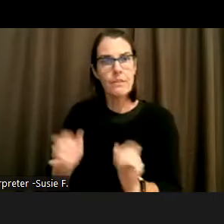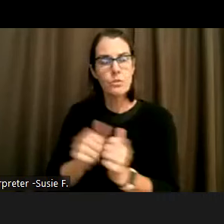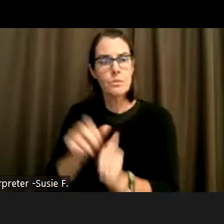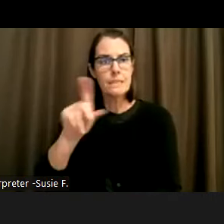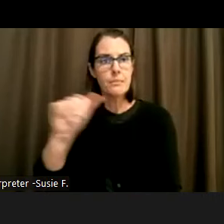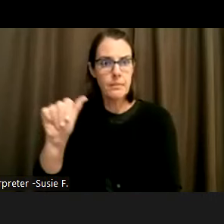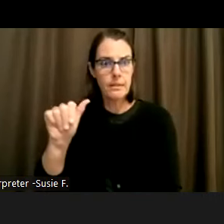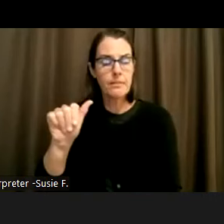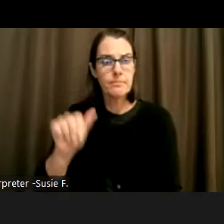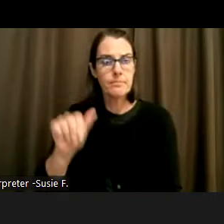with disabilities.